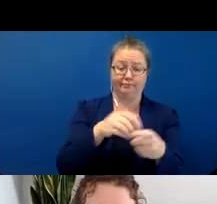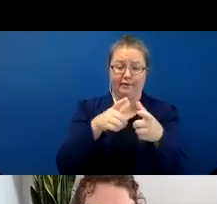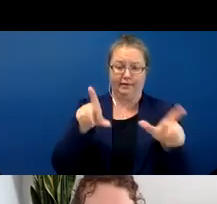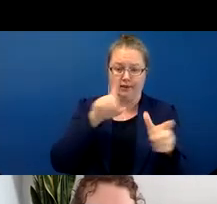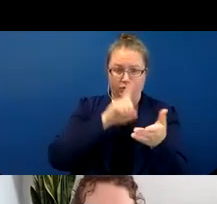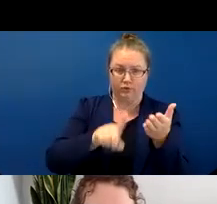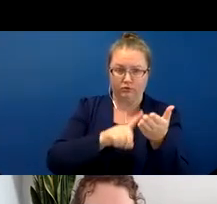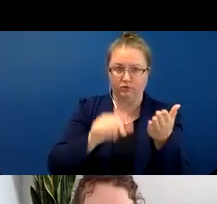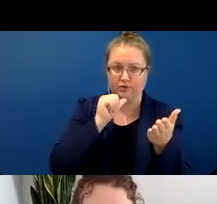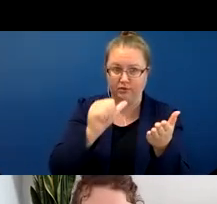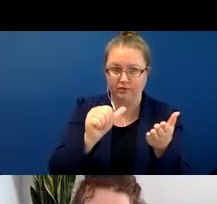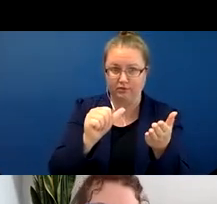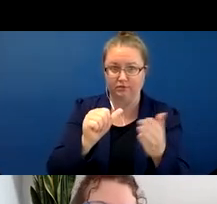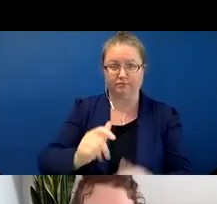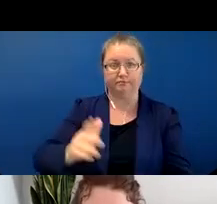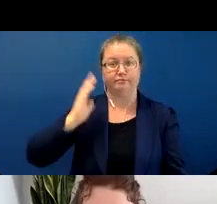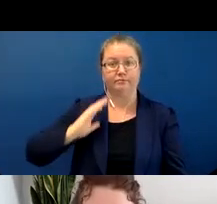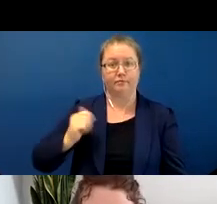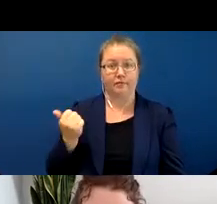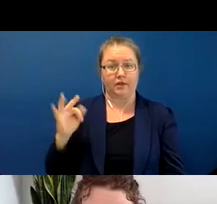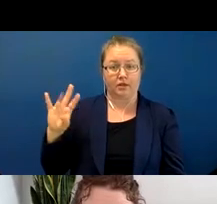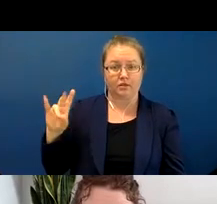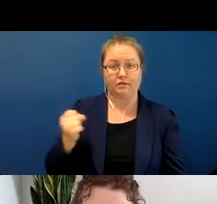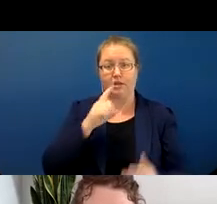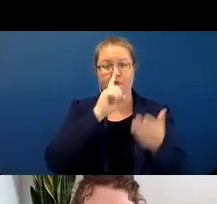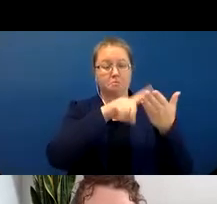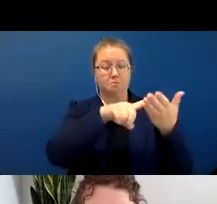that these people did on all these languages in the world didn't include sign languages,